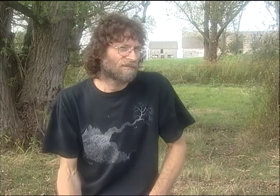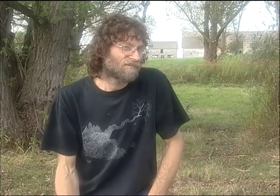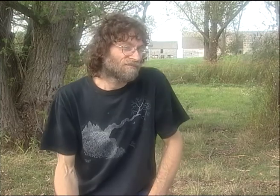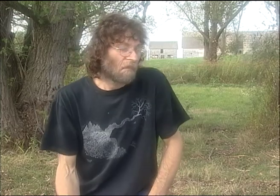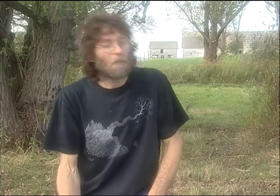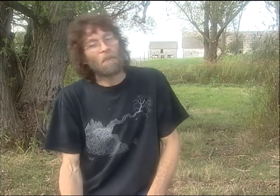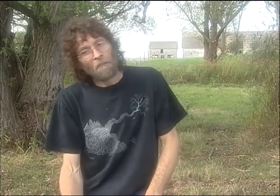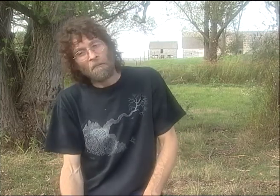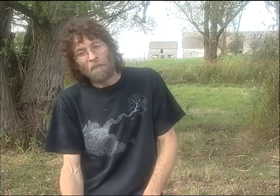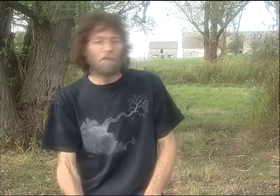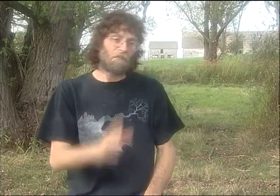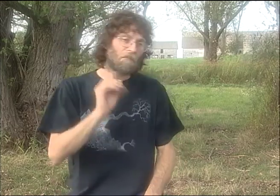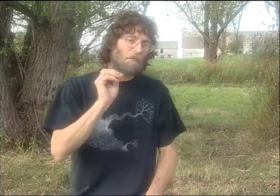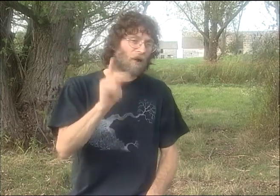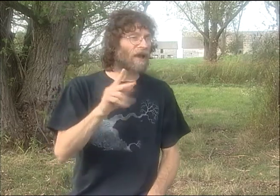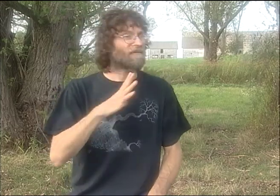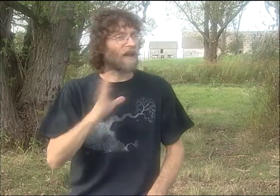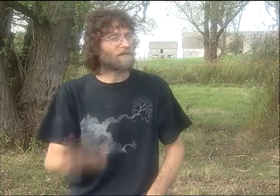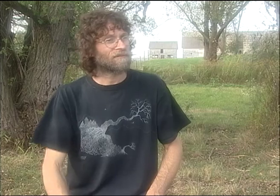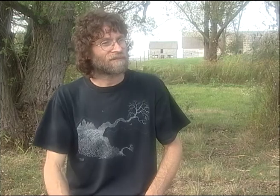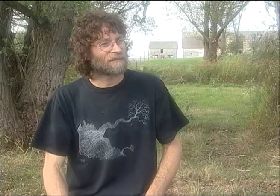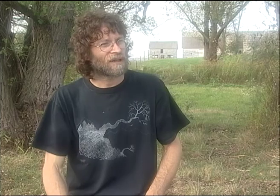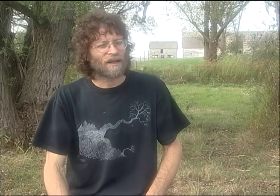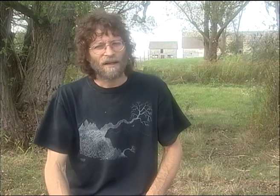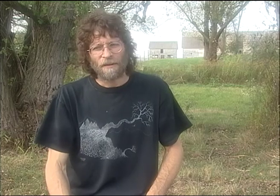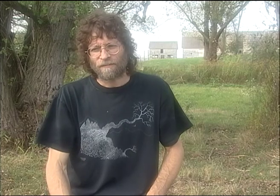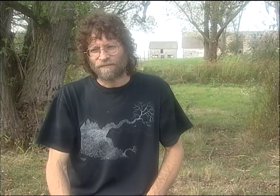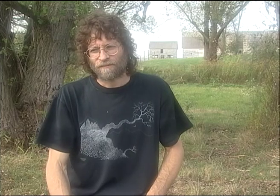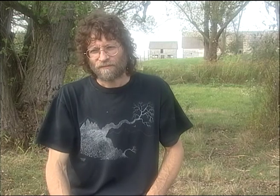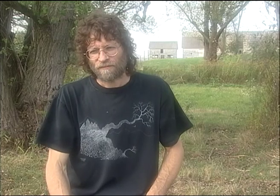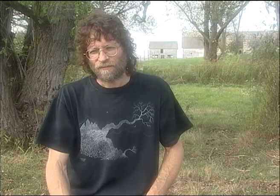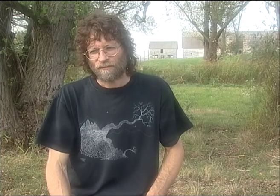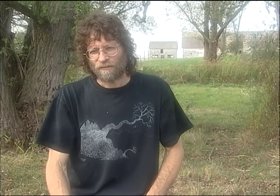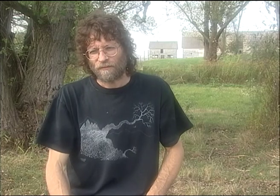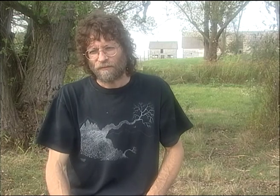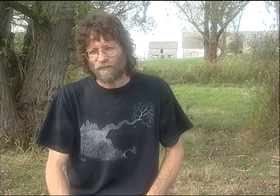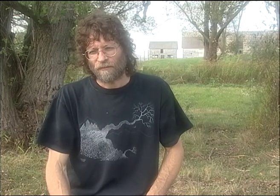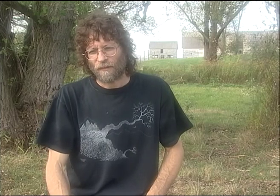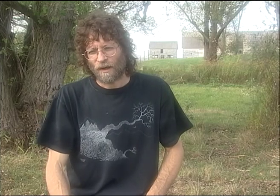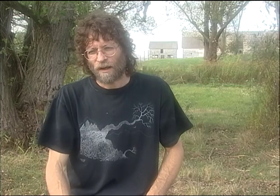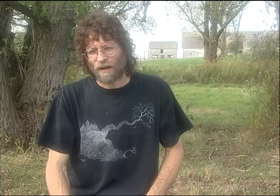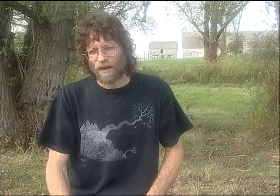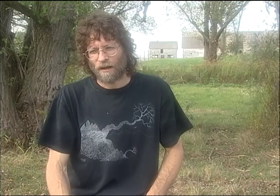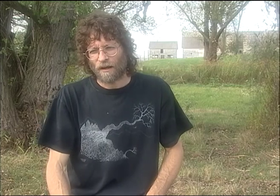AND SO SHE ASKED DONNA KACHITES TO VOICE FOR HER, WHICH WAS FINE WITH ME.